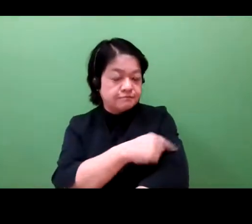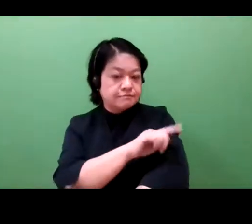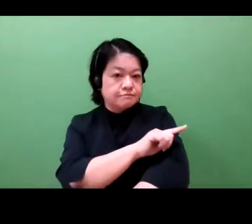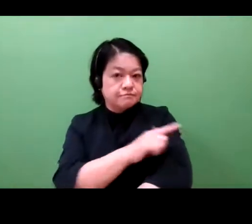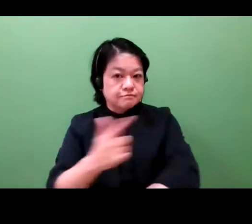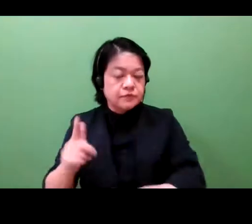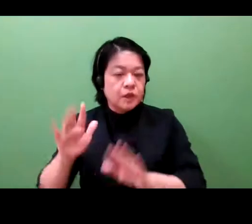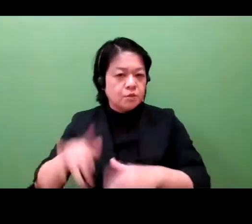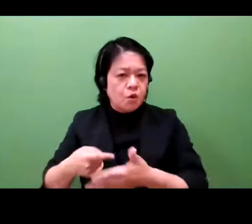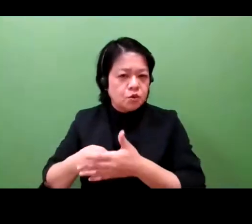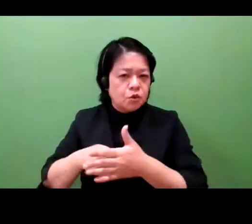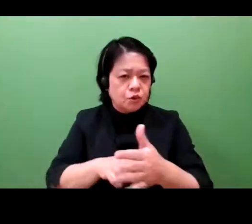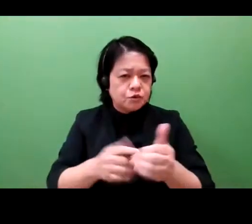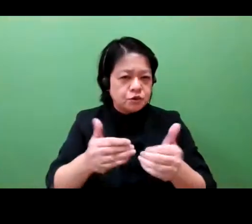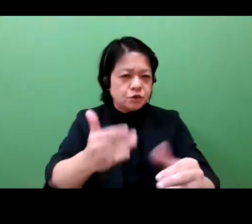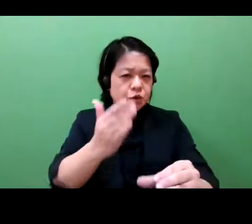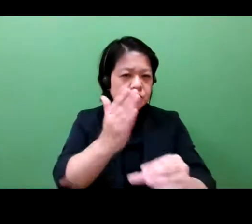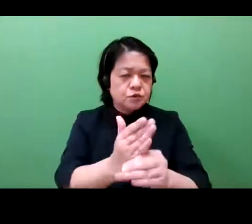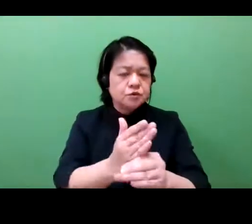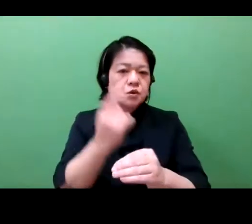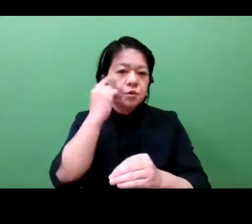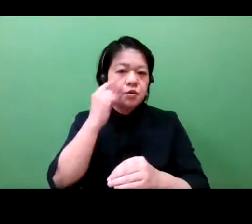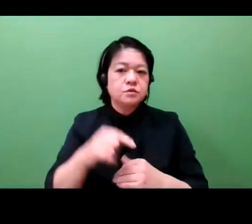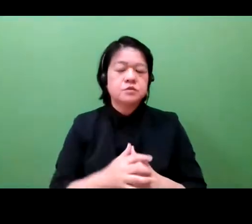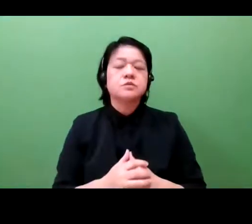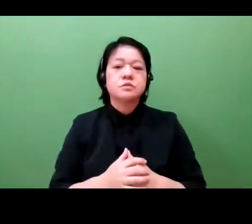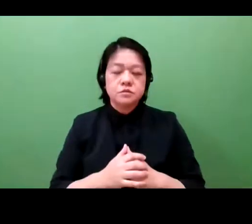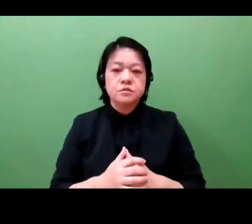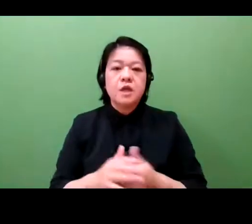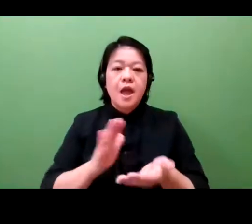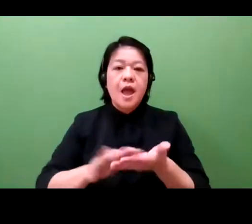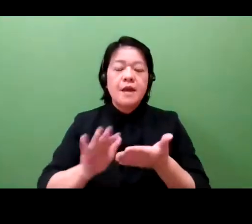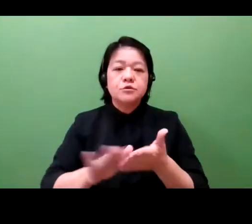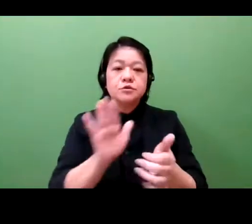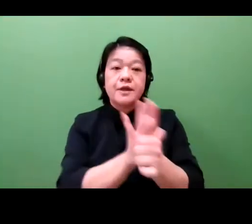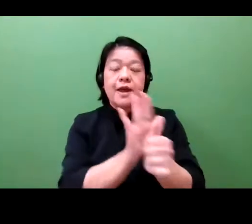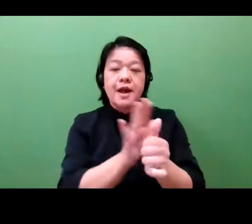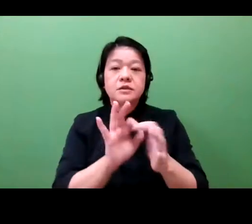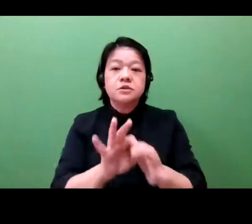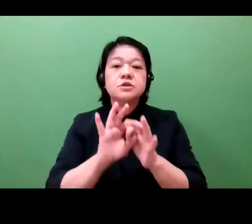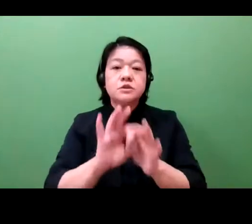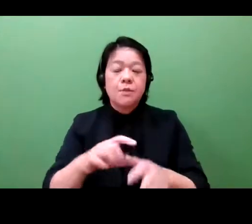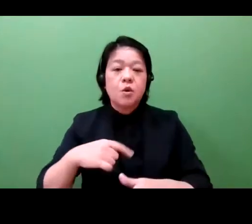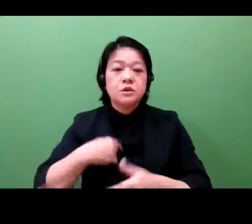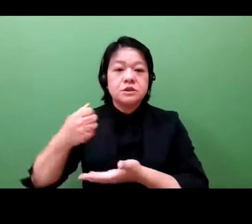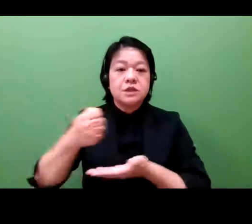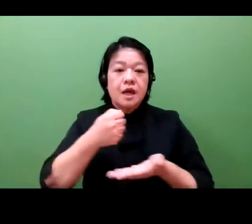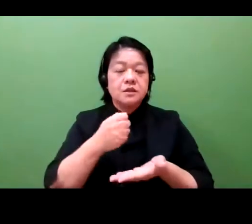But intellectual property and health care goes beyond vaccine development. Small businesses have an important role